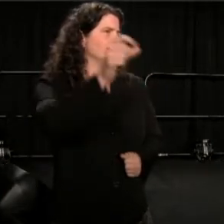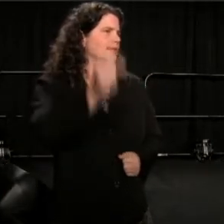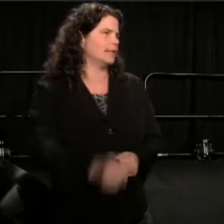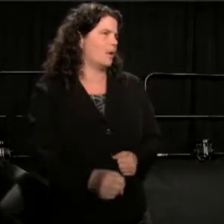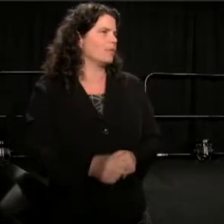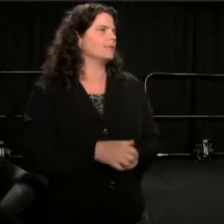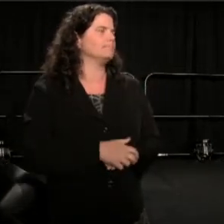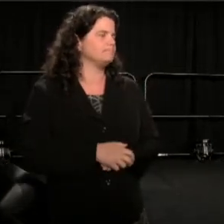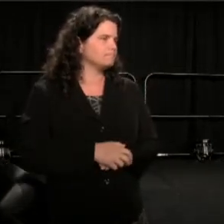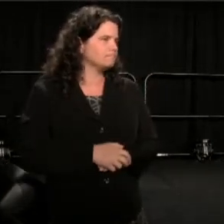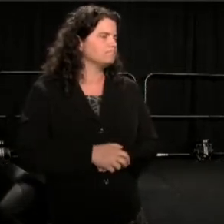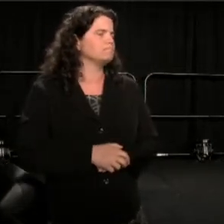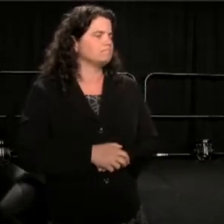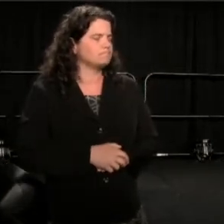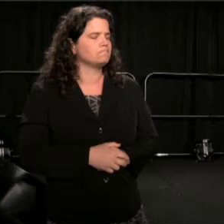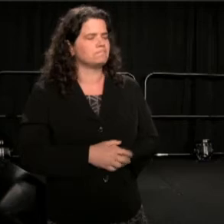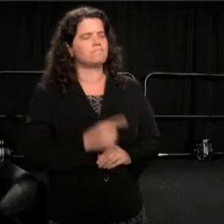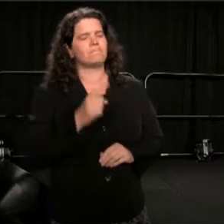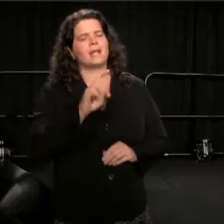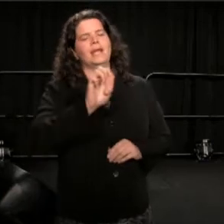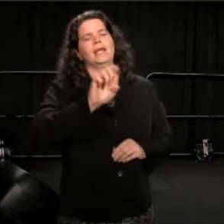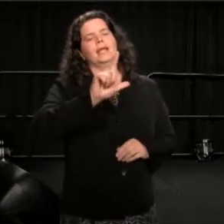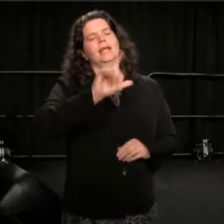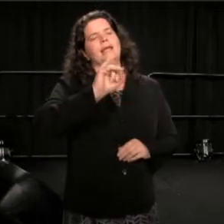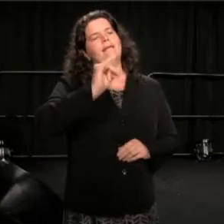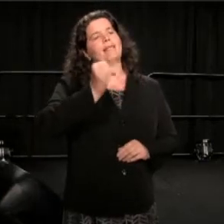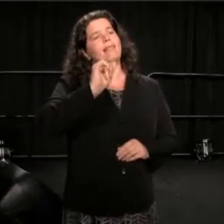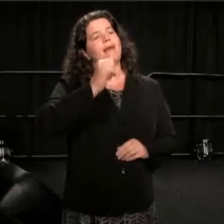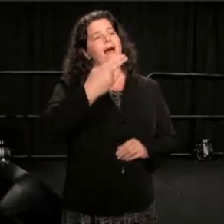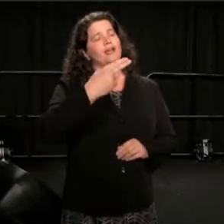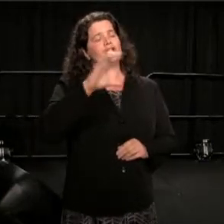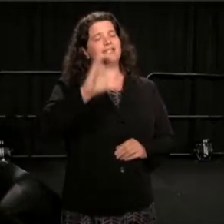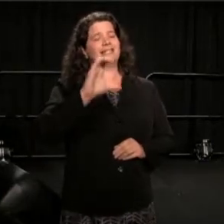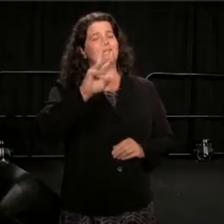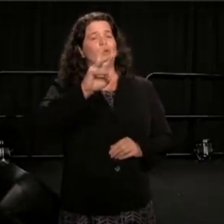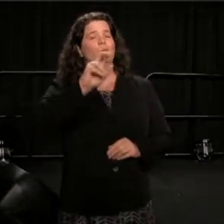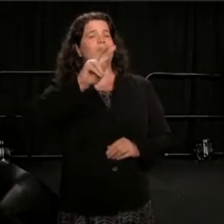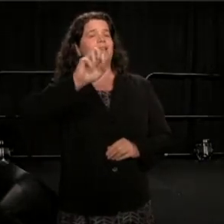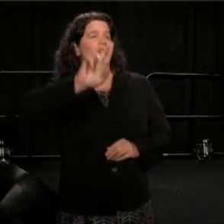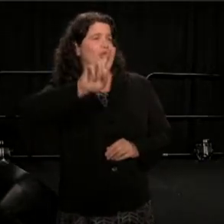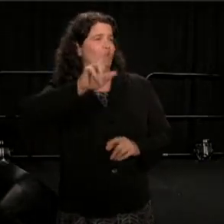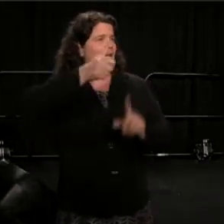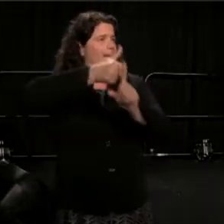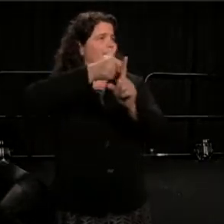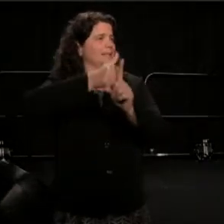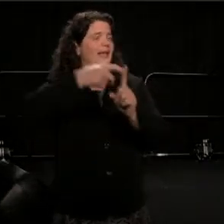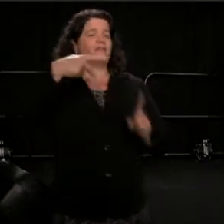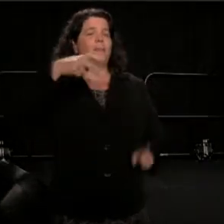Pentecostal preacher, whose church had been bound 300 pounds with one black eye-- one blue eye--